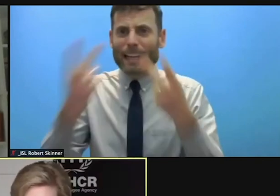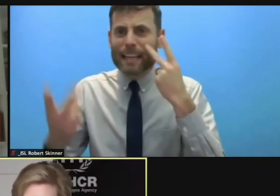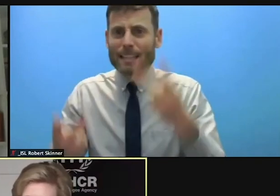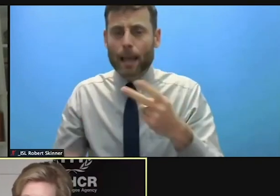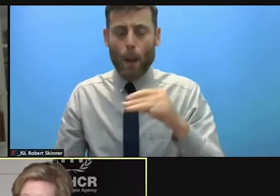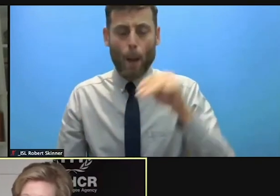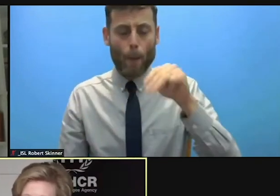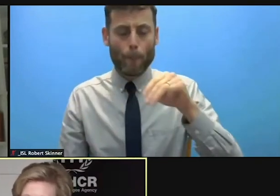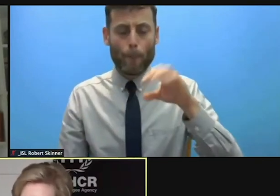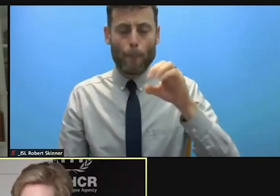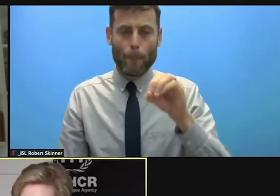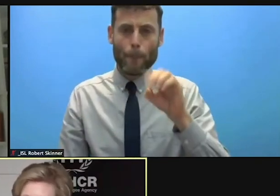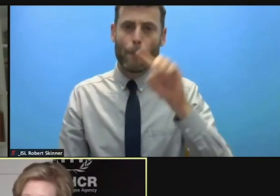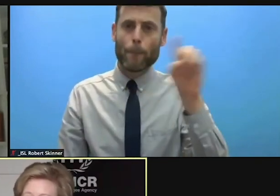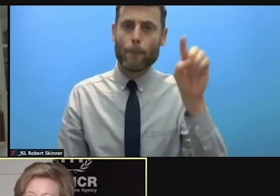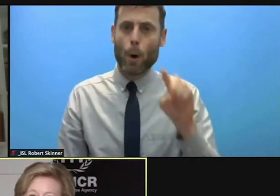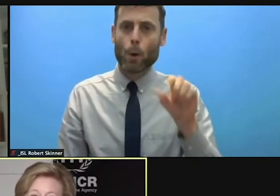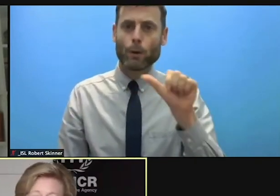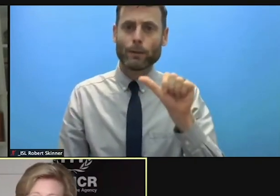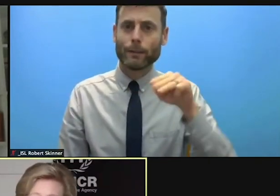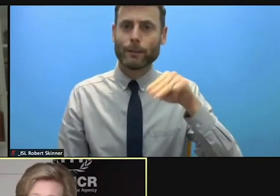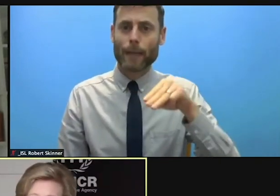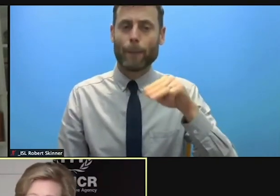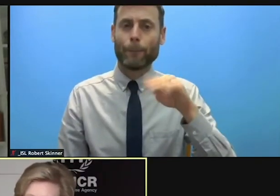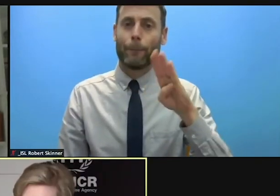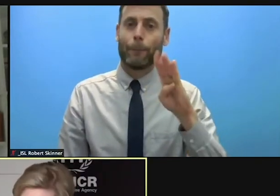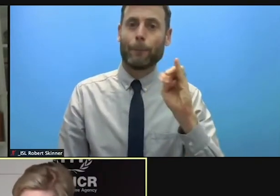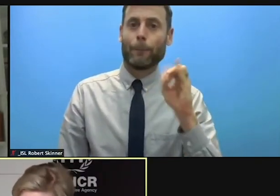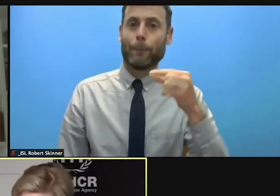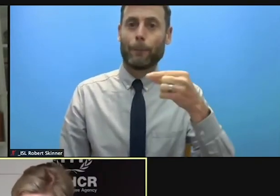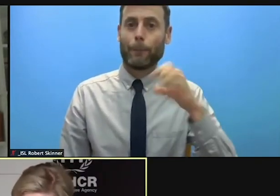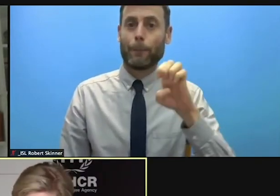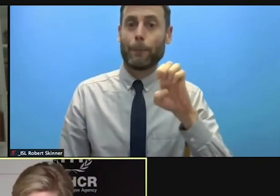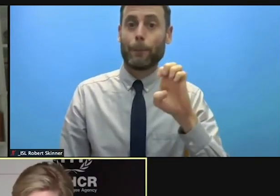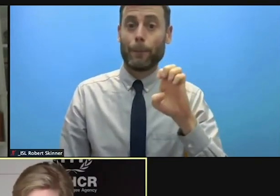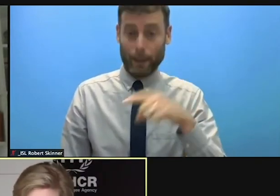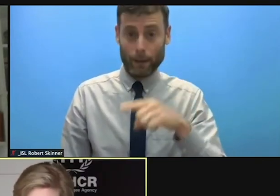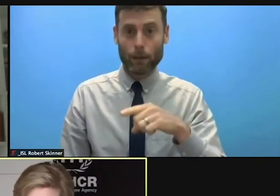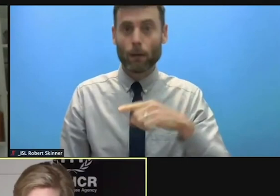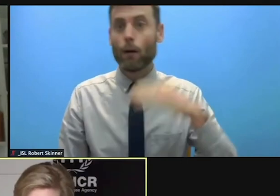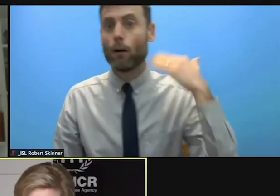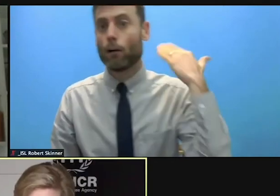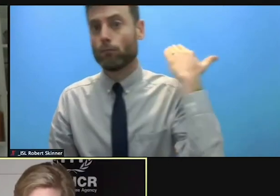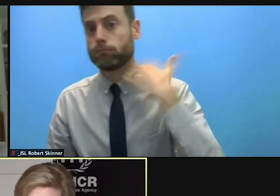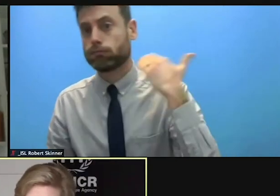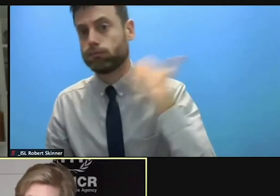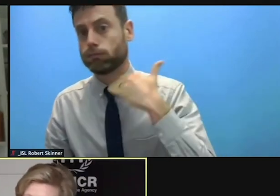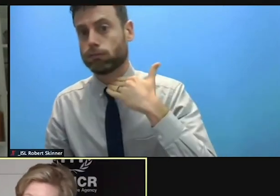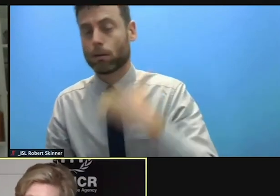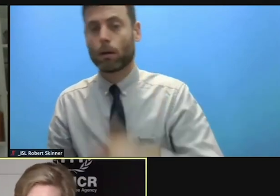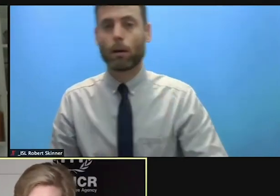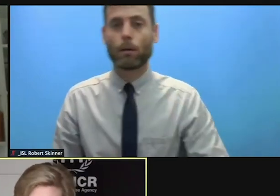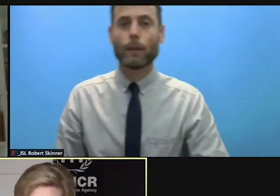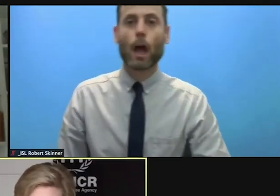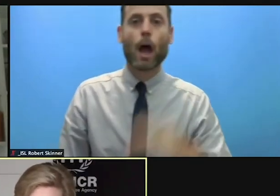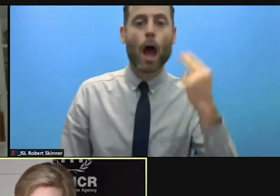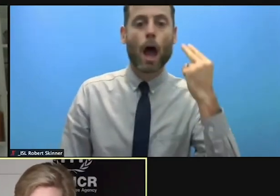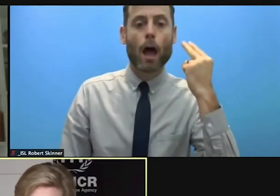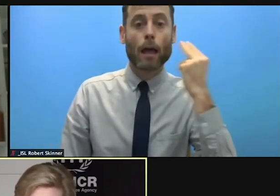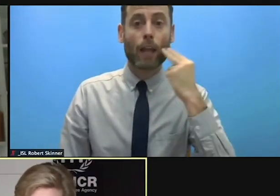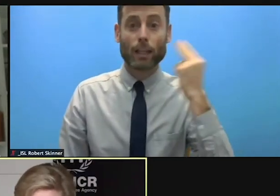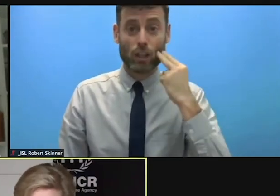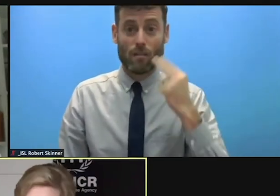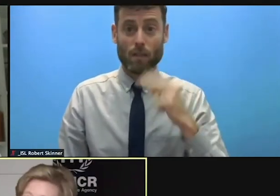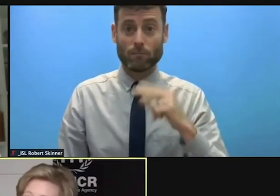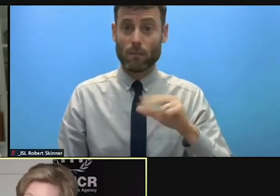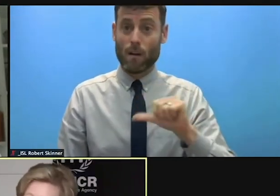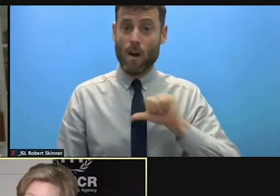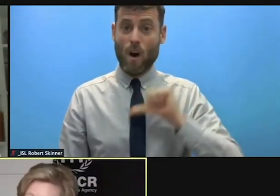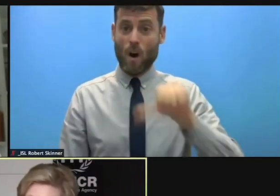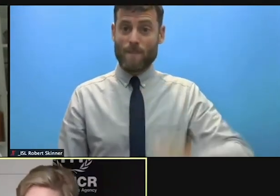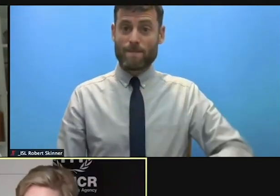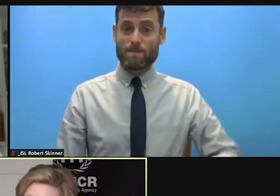We've seen reports of 100 farmers killed in Nigeria. This is an area, particularly in